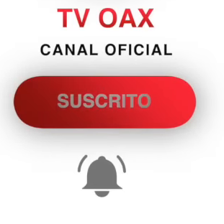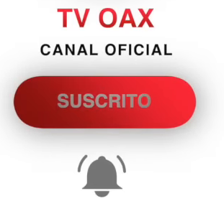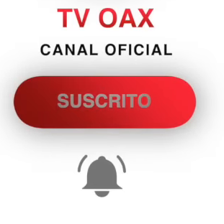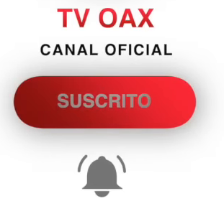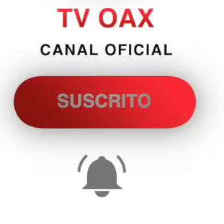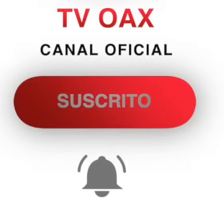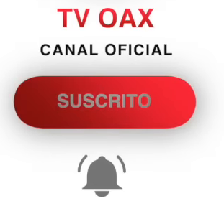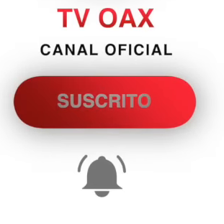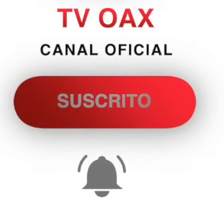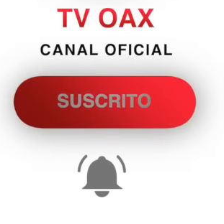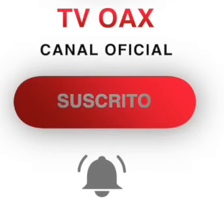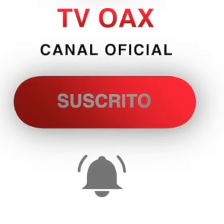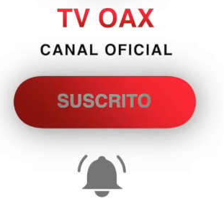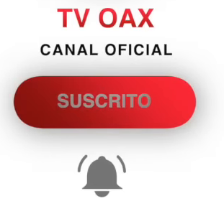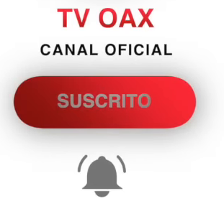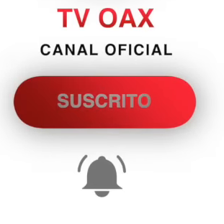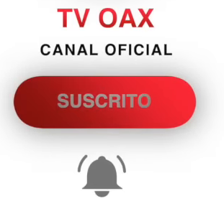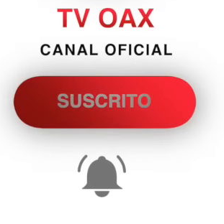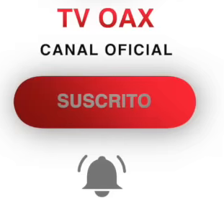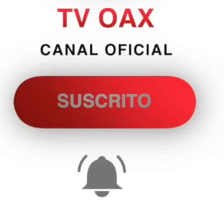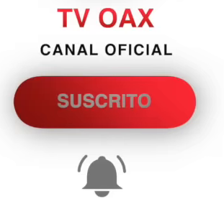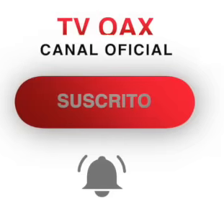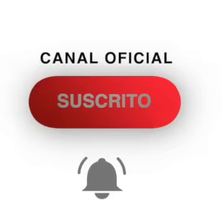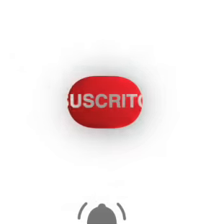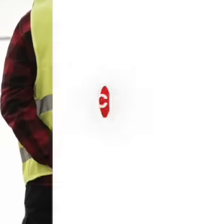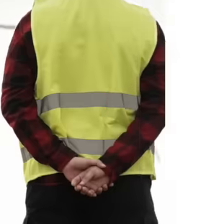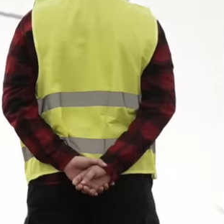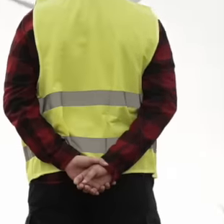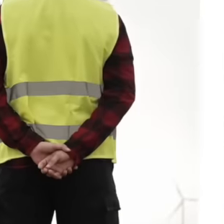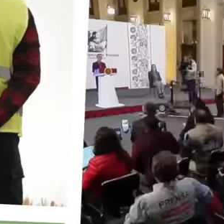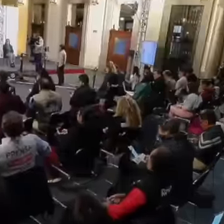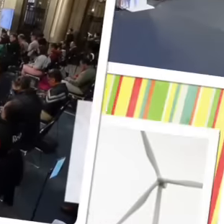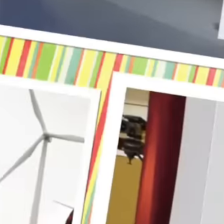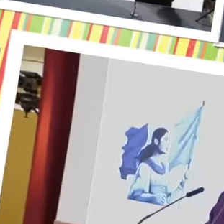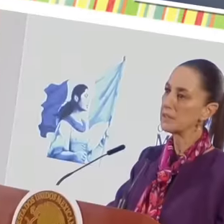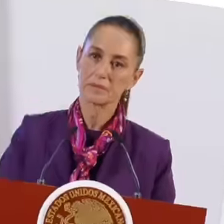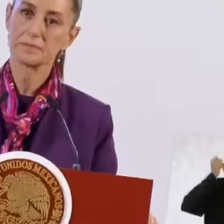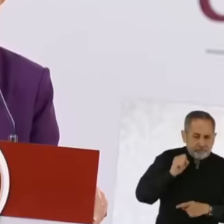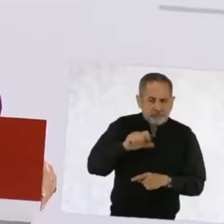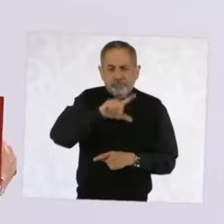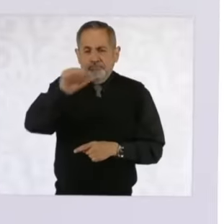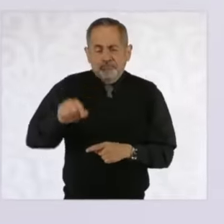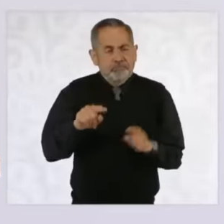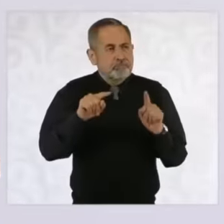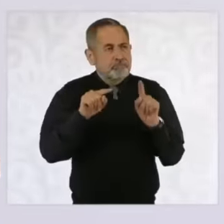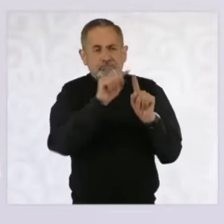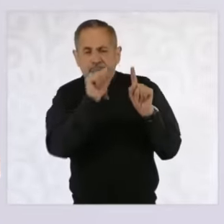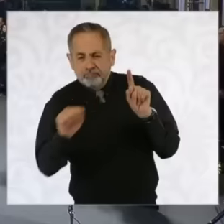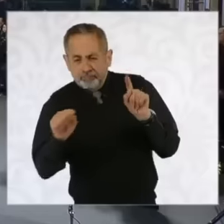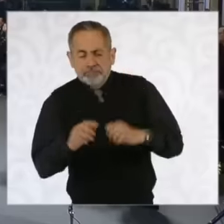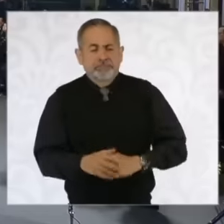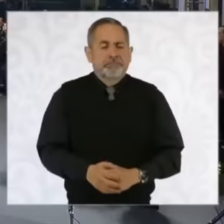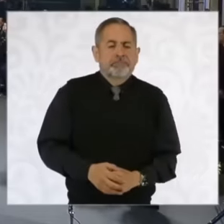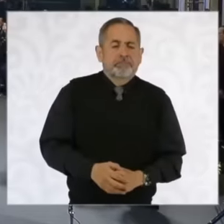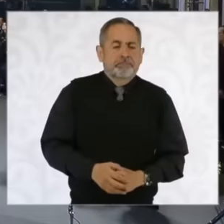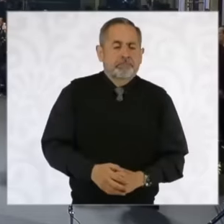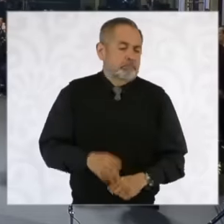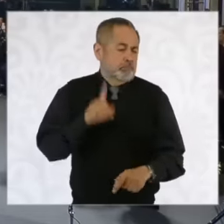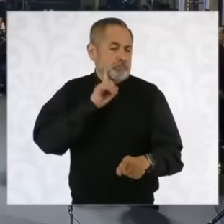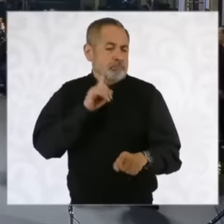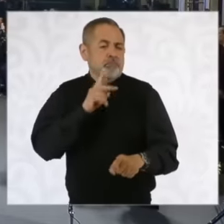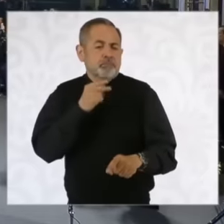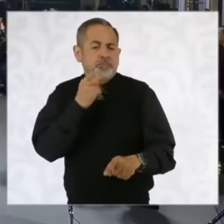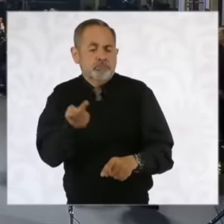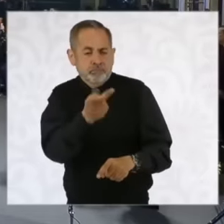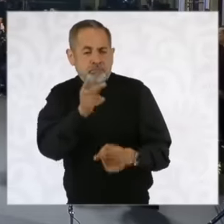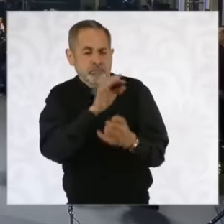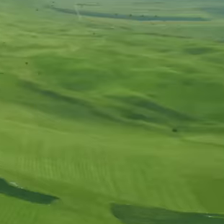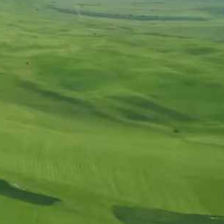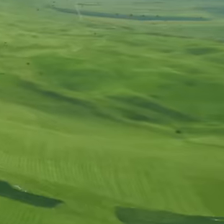Federal Government. The last question from me is your opinion on the return of Iberdrola. to the